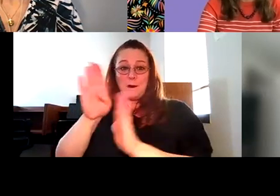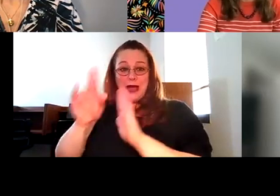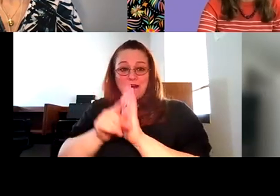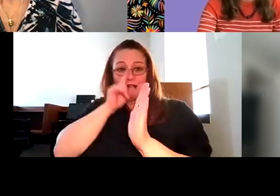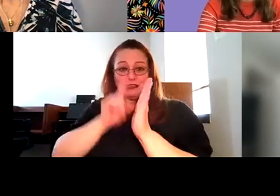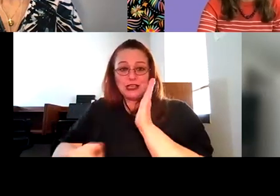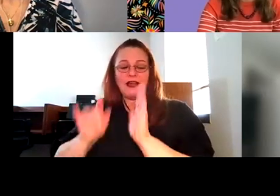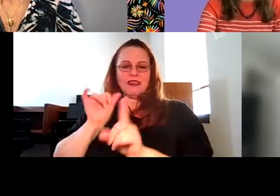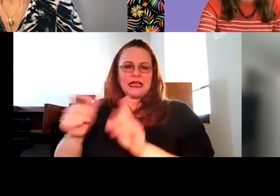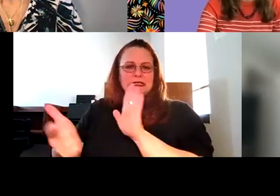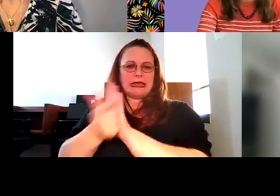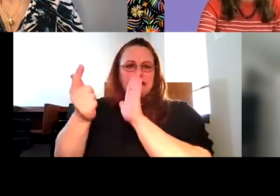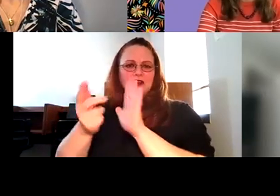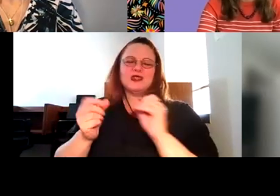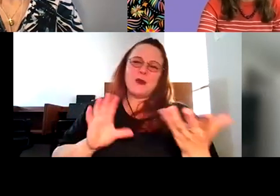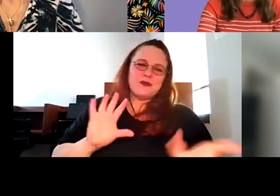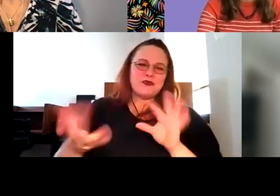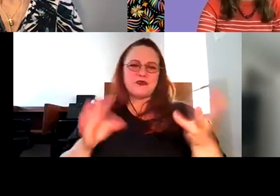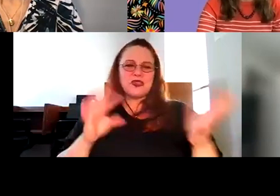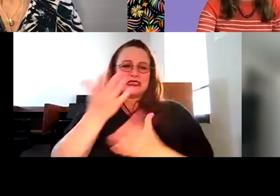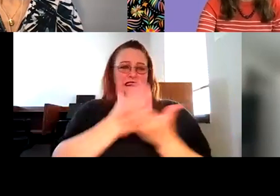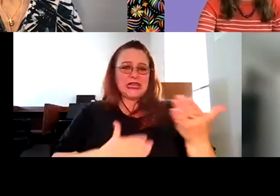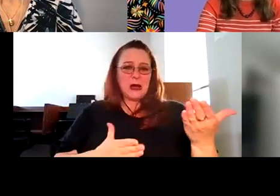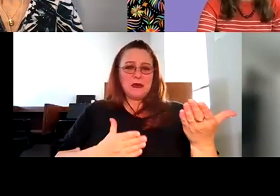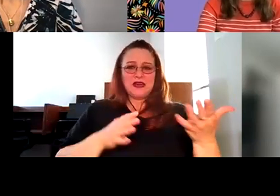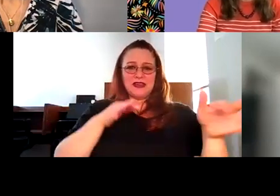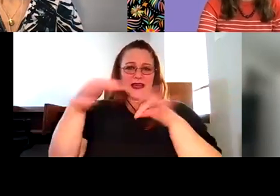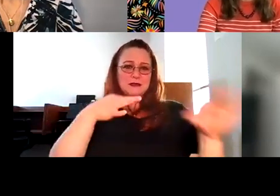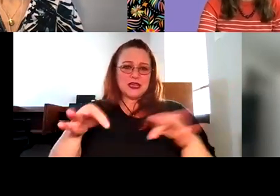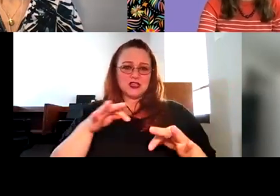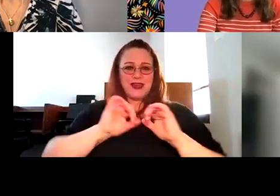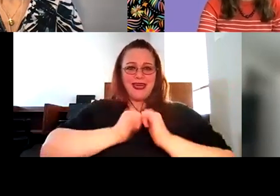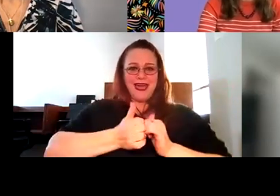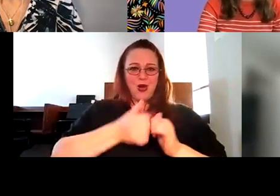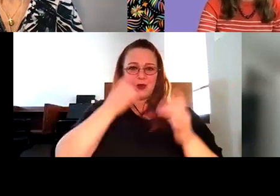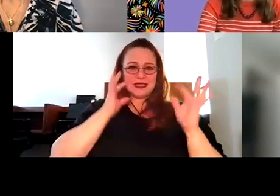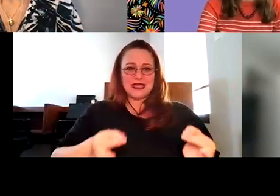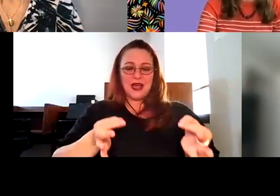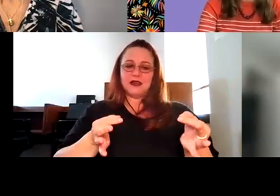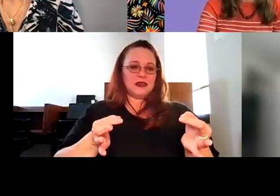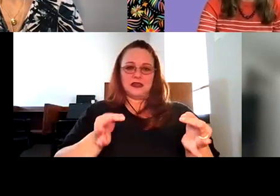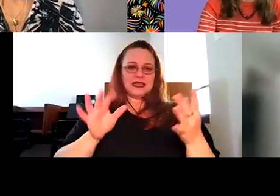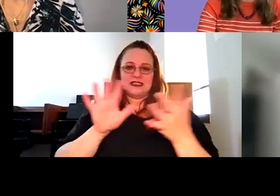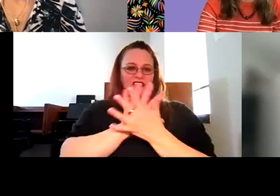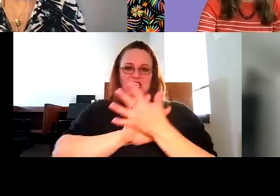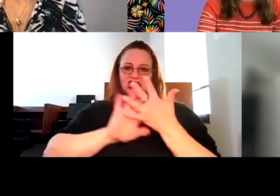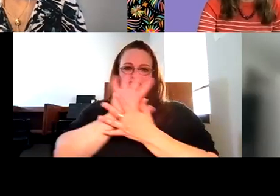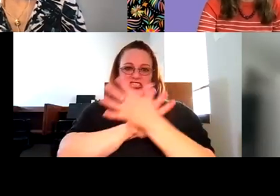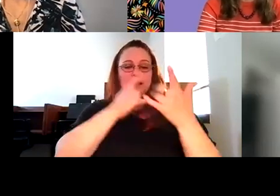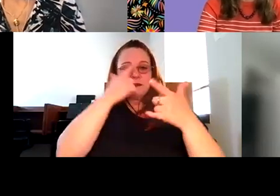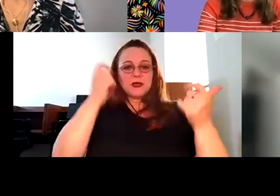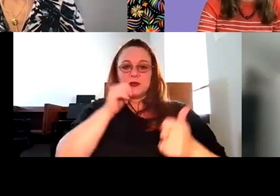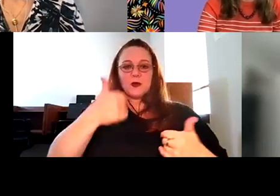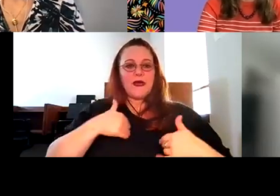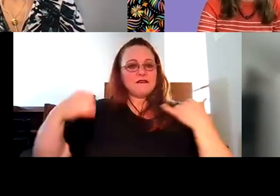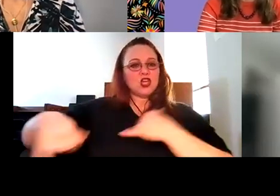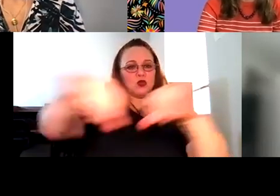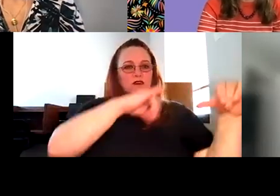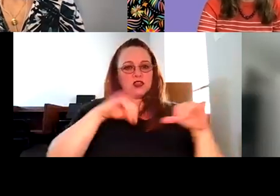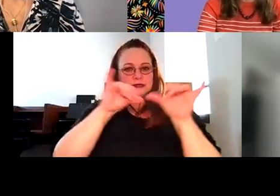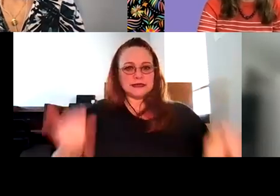Robyn Thomas: some of those distinctions get really tricky, really fast, because we don't have a universal system in this country. That being said, certainly, I believe